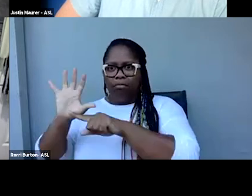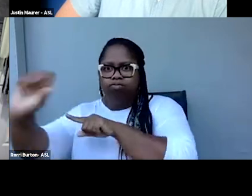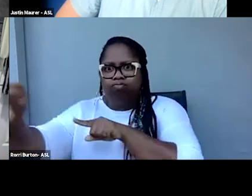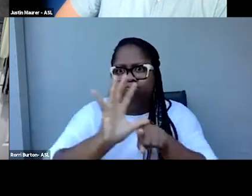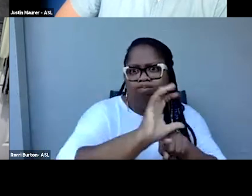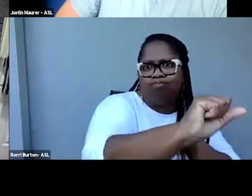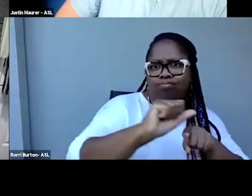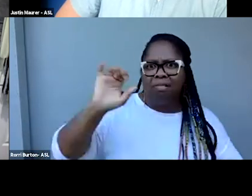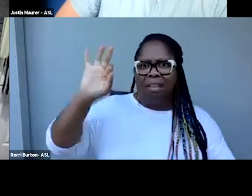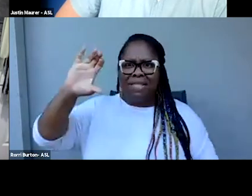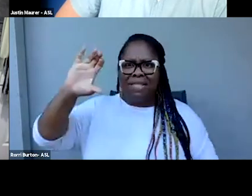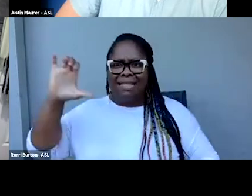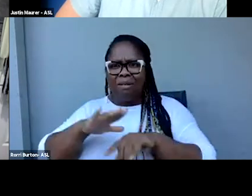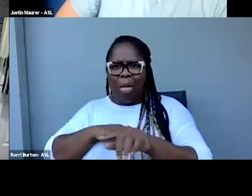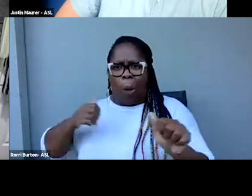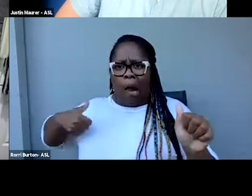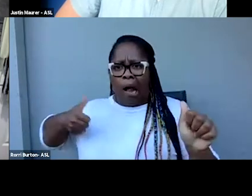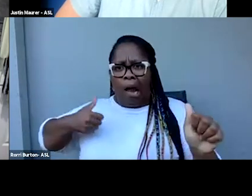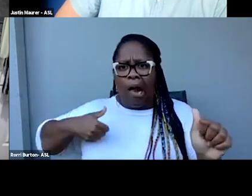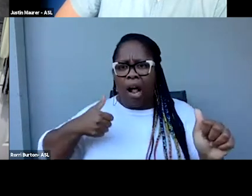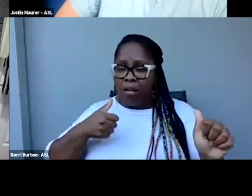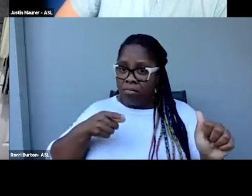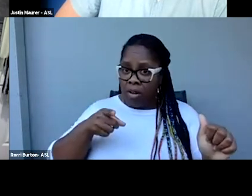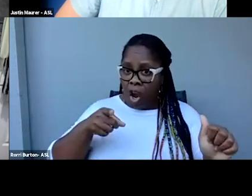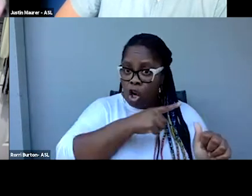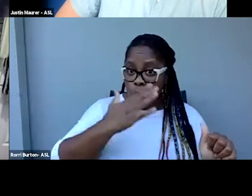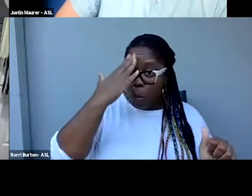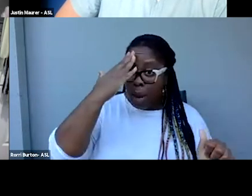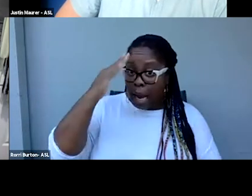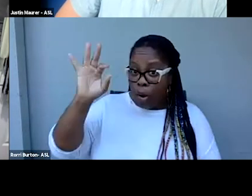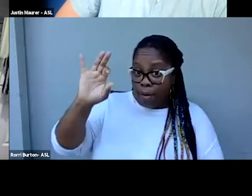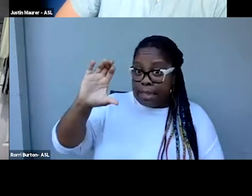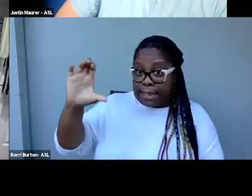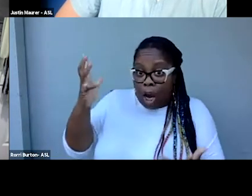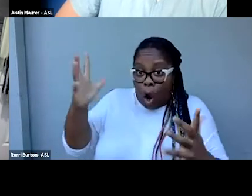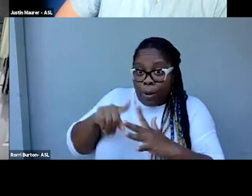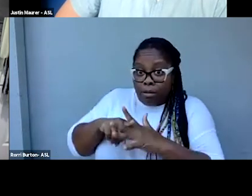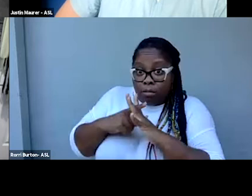So are you aware of is the FCC thinking about virtual?